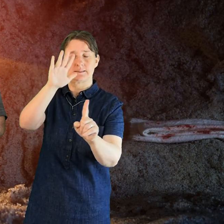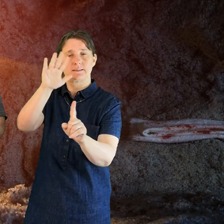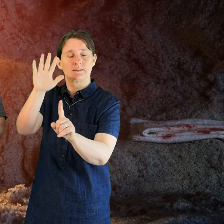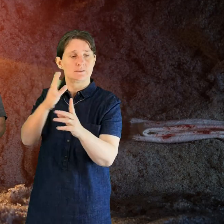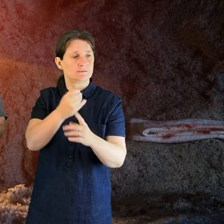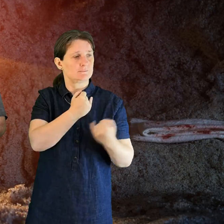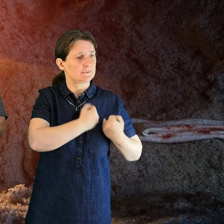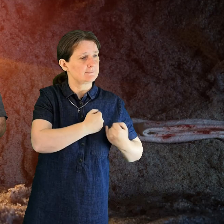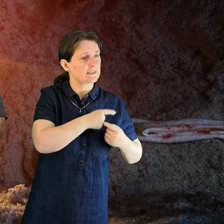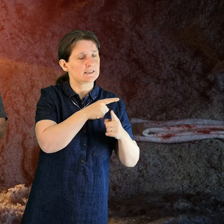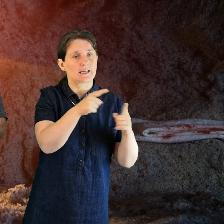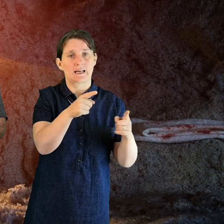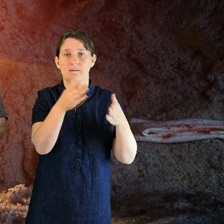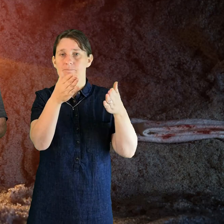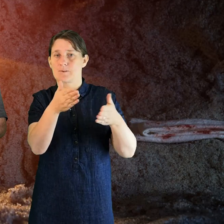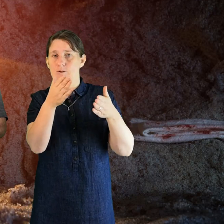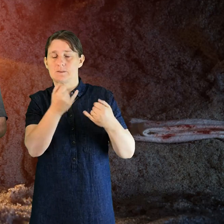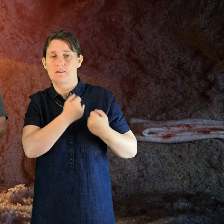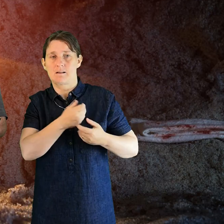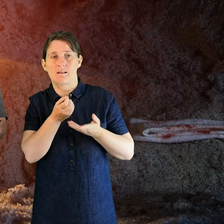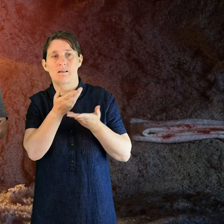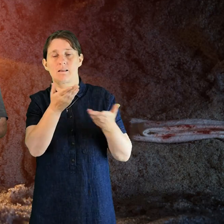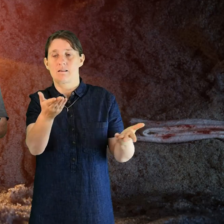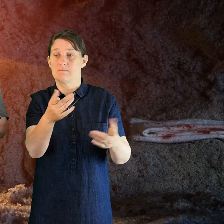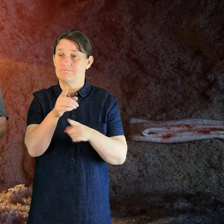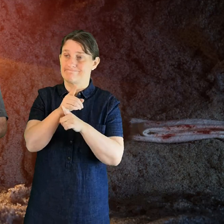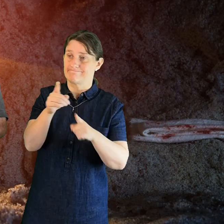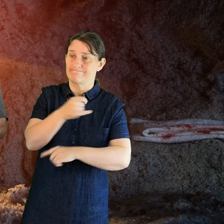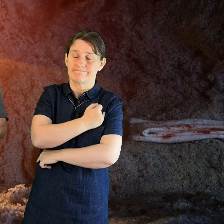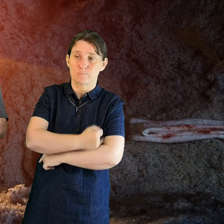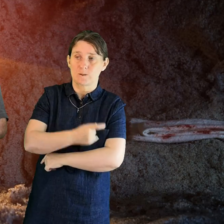home and in hospitals to the weak and to the dying